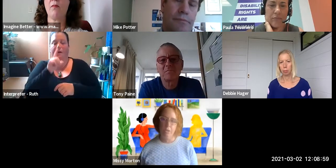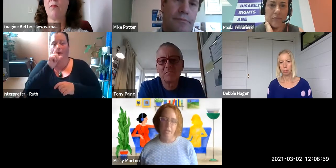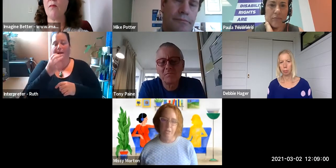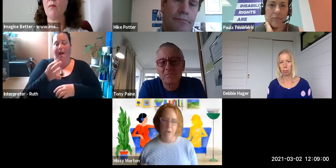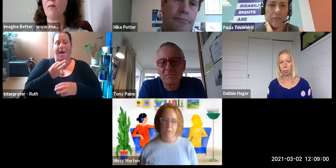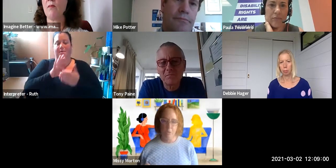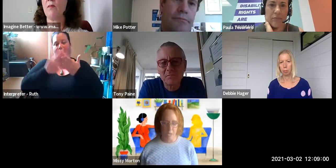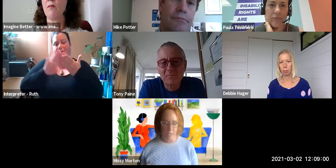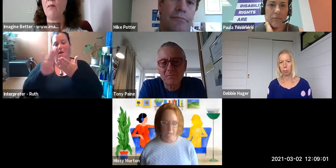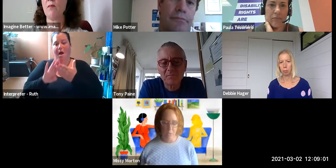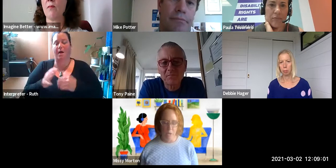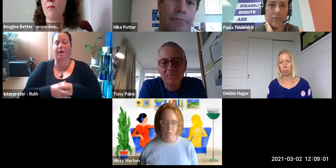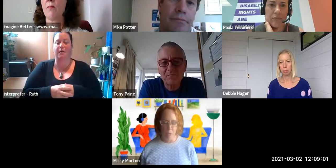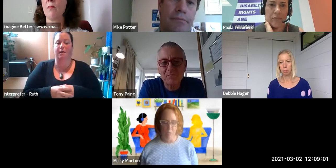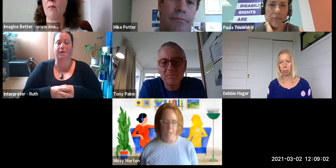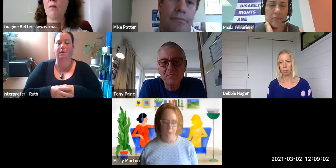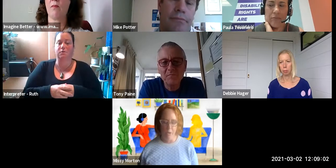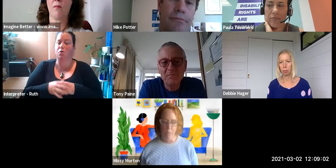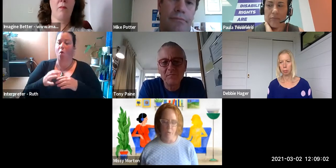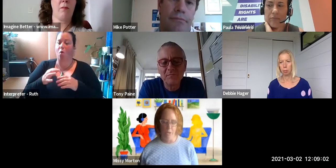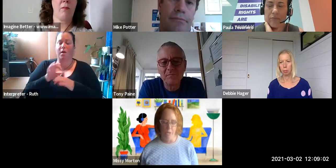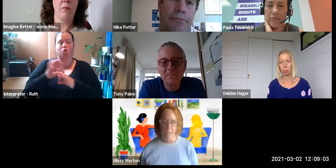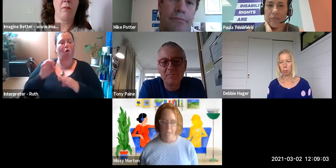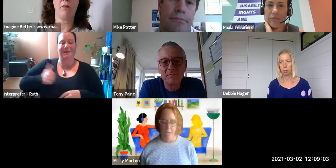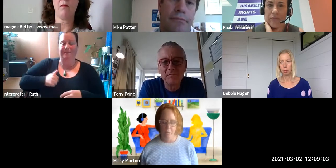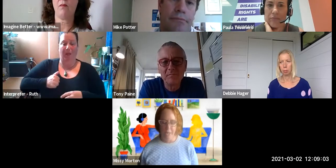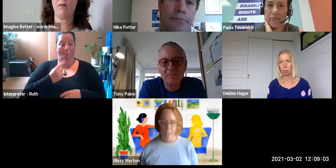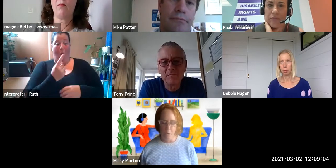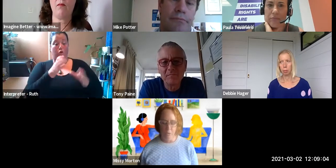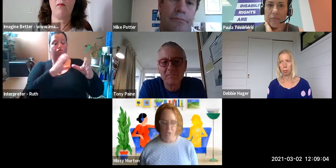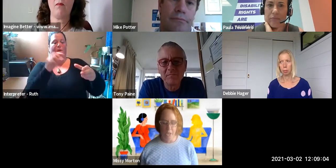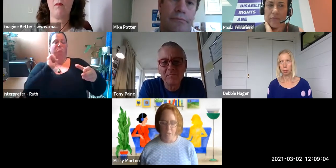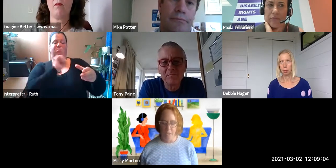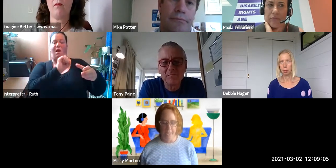So it's not expecting anyone group to carry the burden of making all the changes that